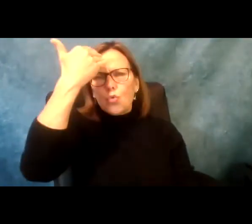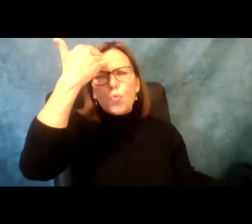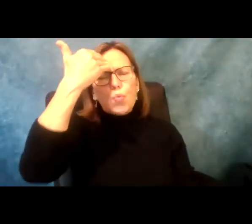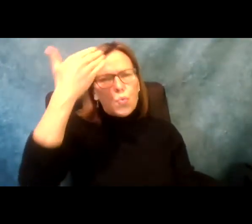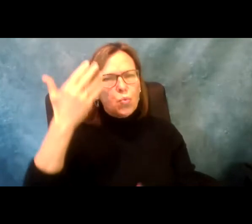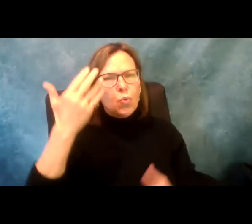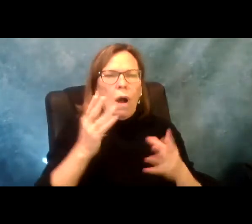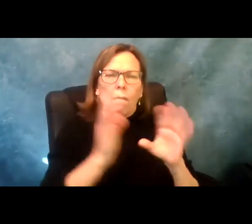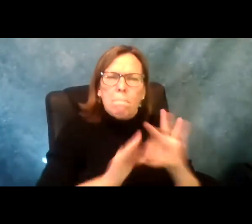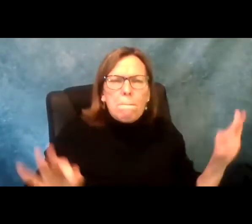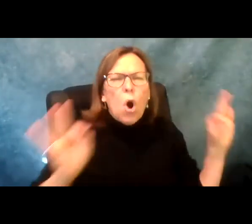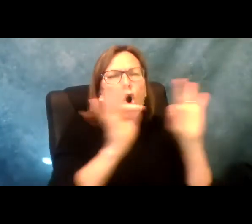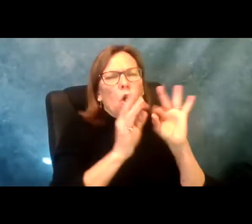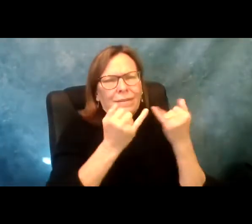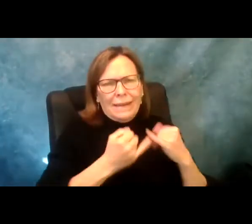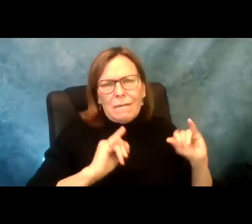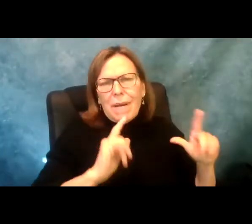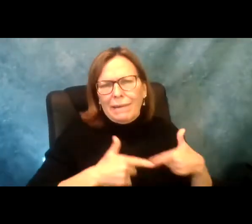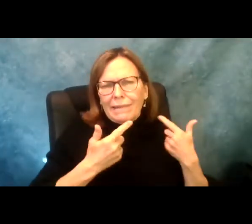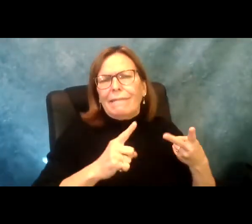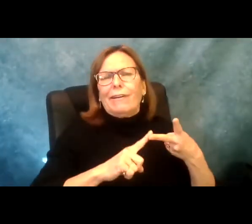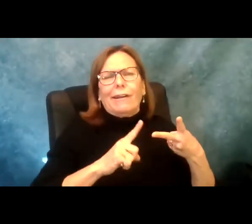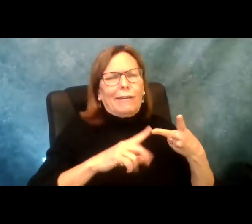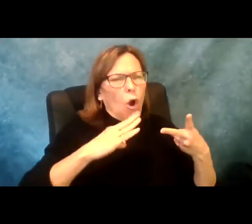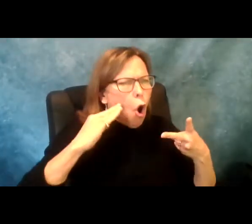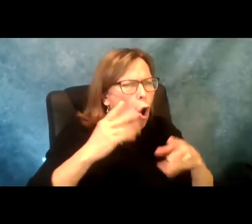understood.